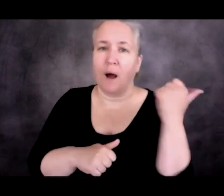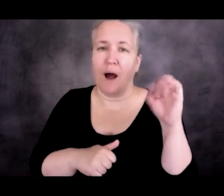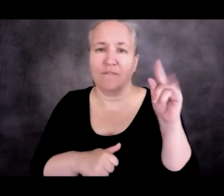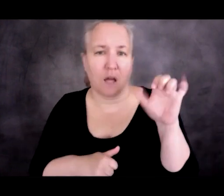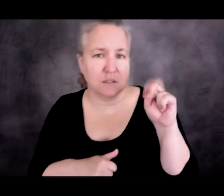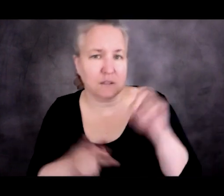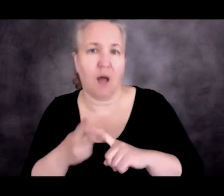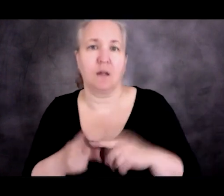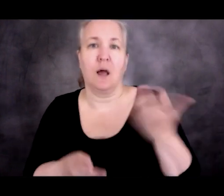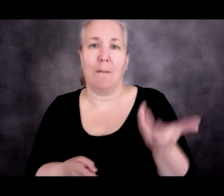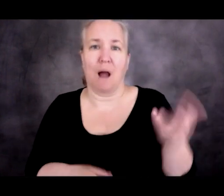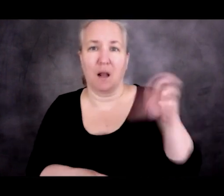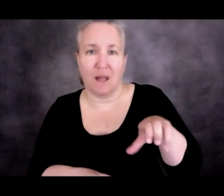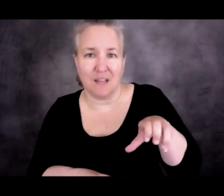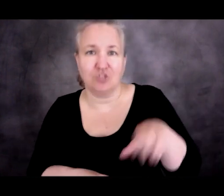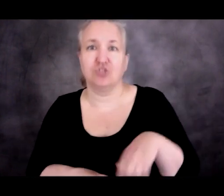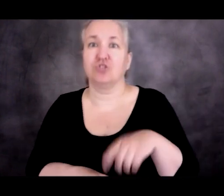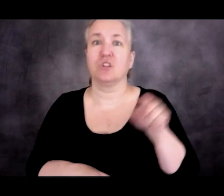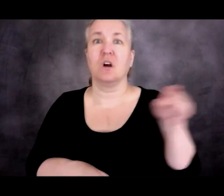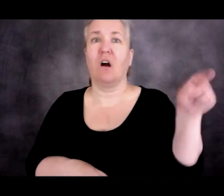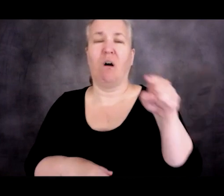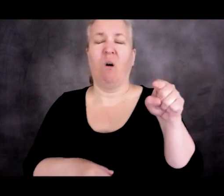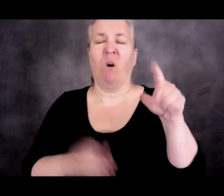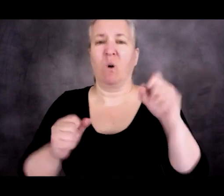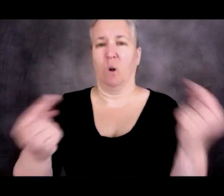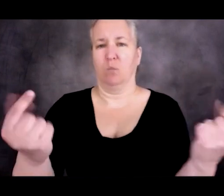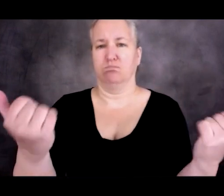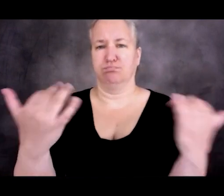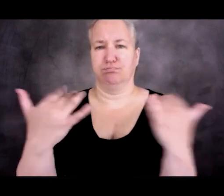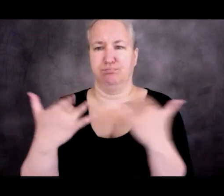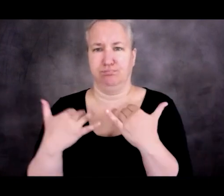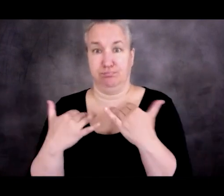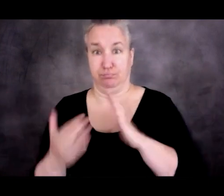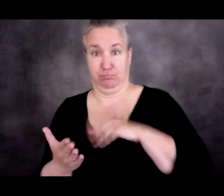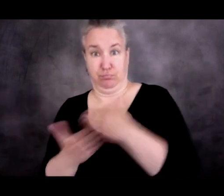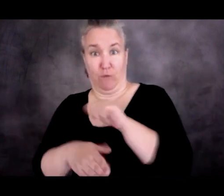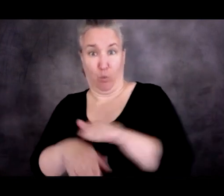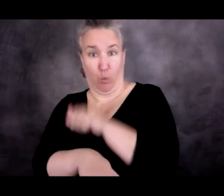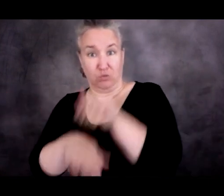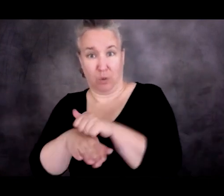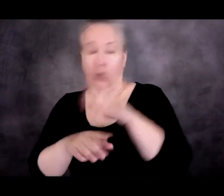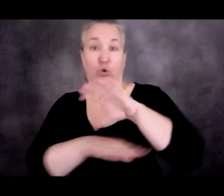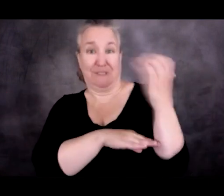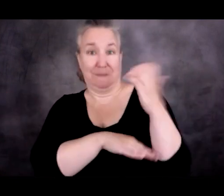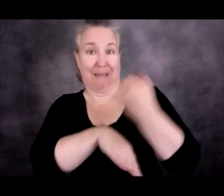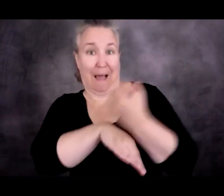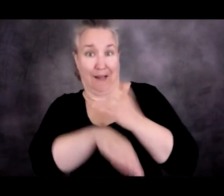could cross over and claim asylum once they had arrived at Christmas Island.